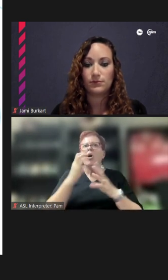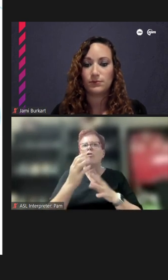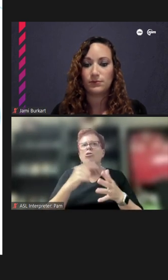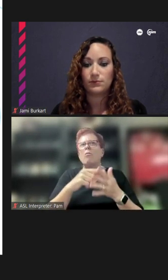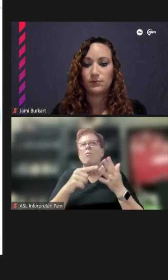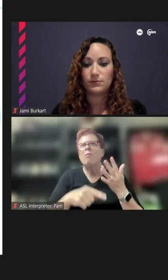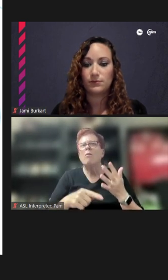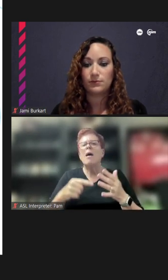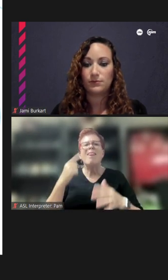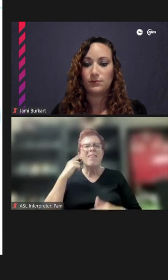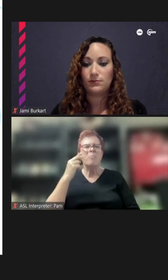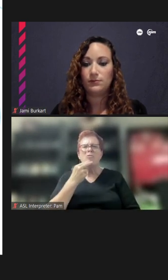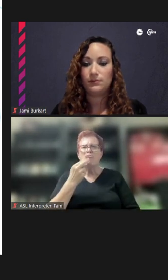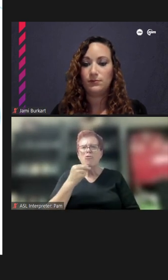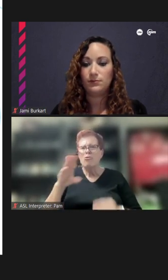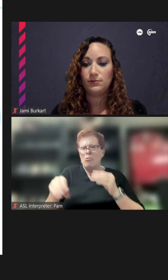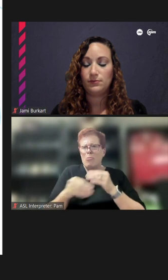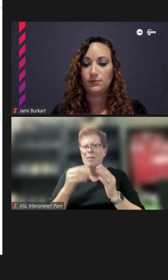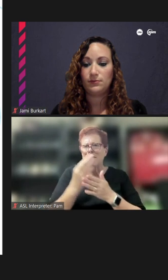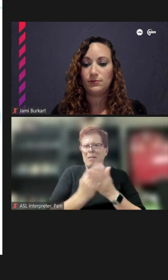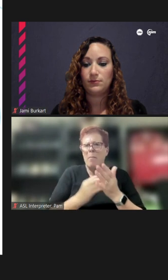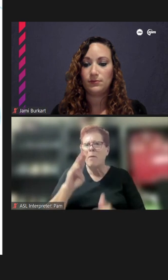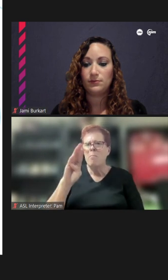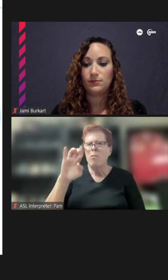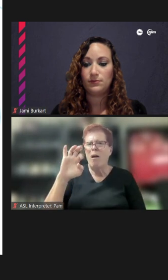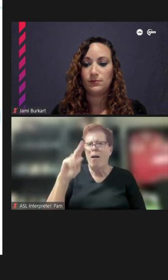of cute to have it in there to just, you know, kind of like tie it all together, but